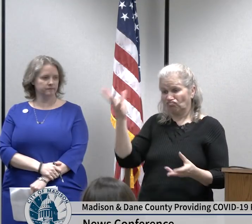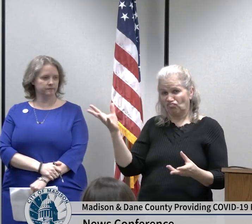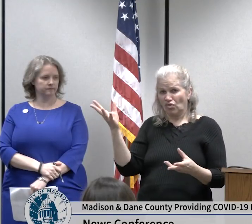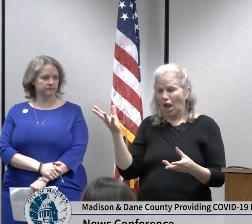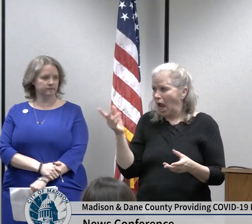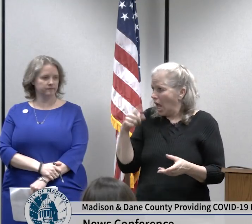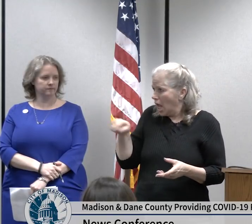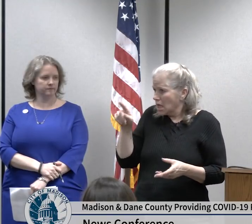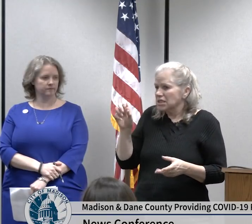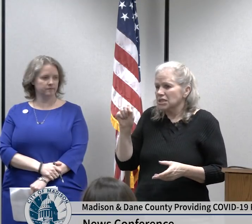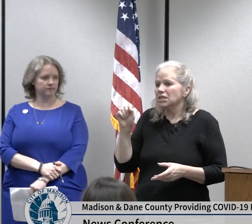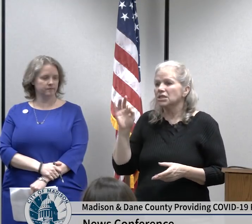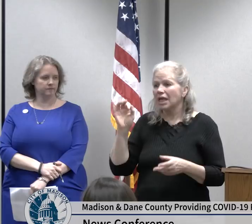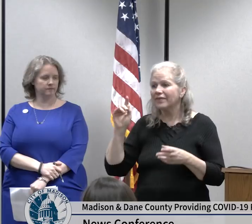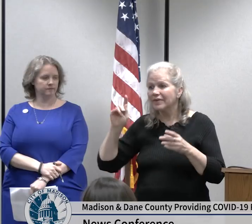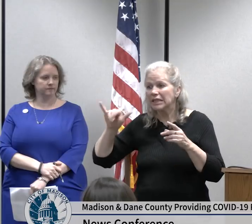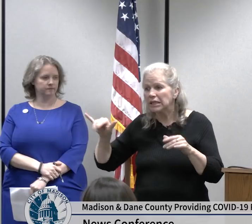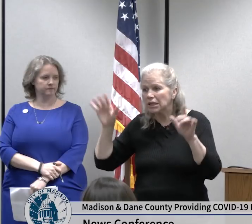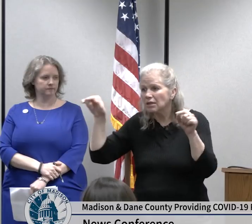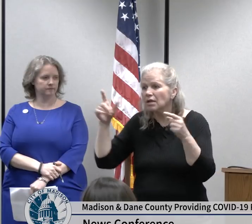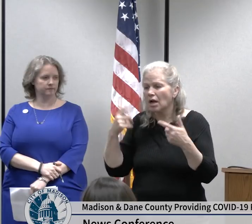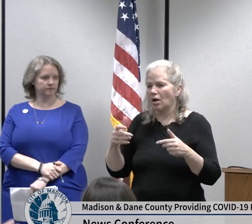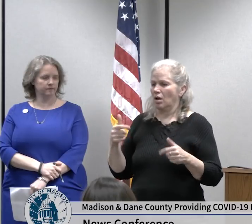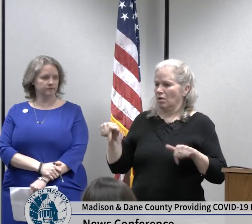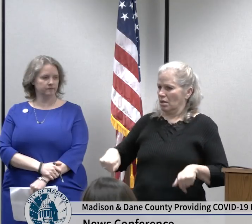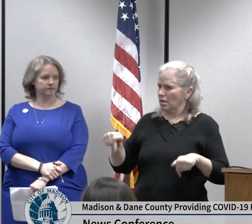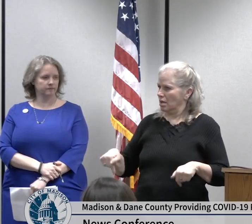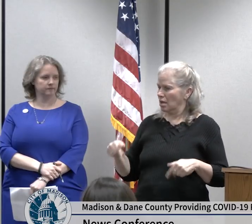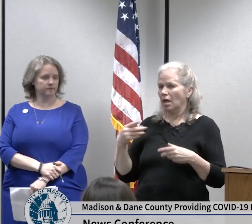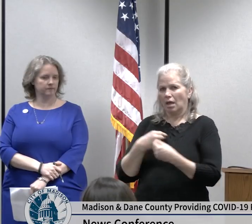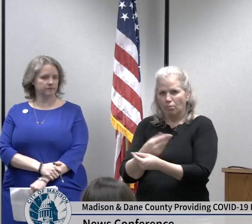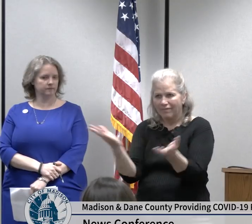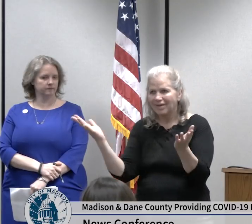ability as a county to deliver critical services in short we need to protect our